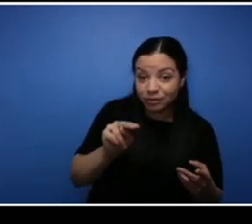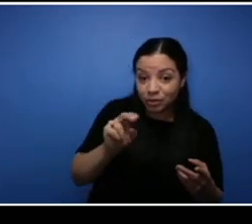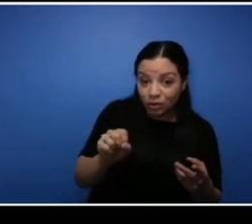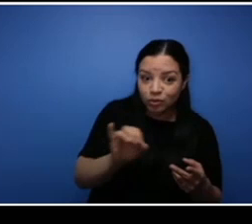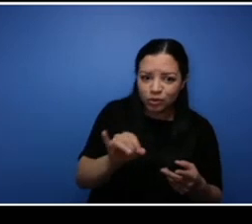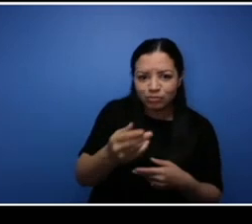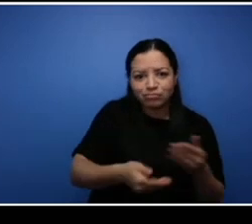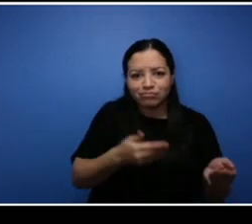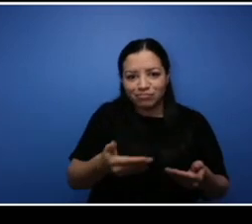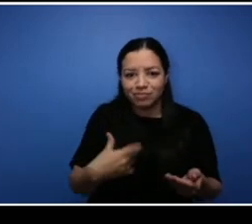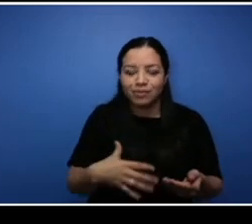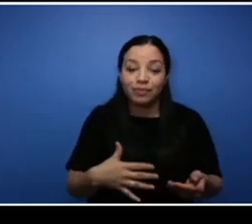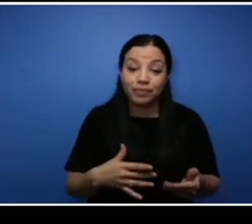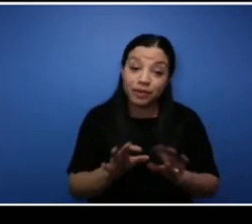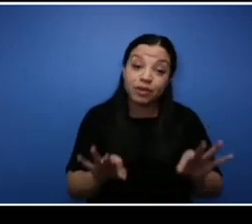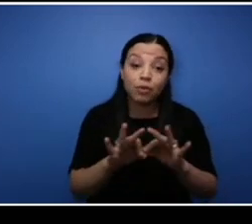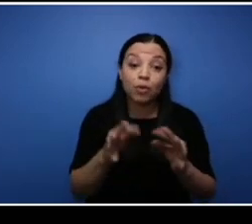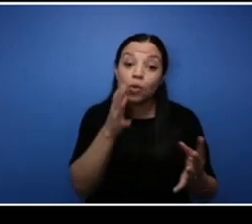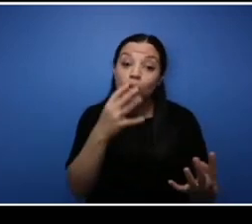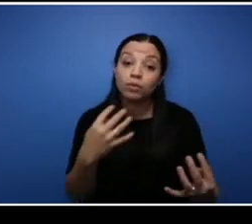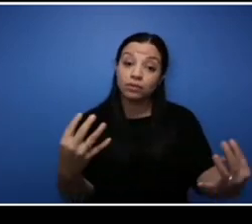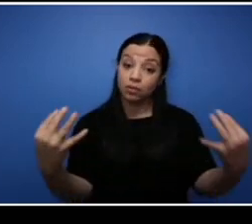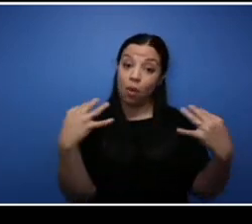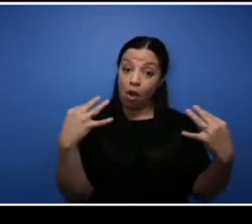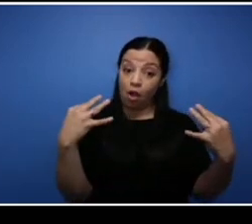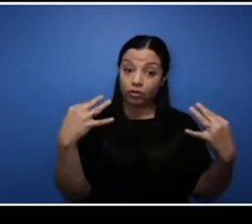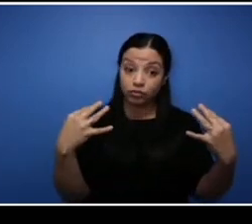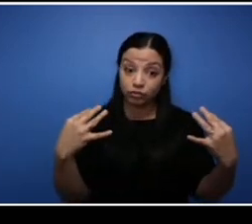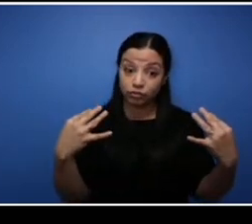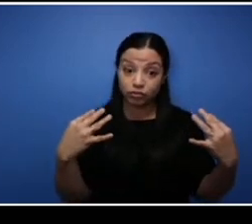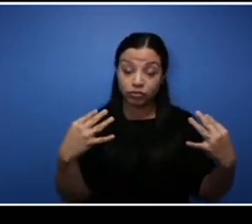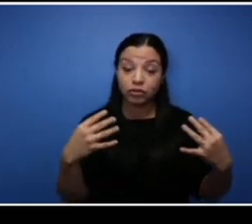to know that you know you can reach out to any of these entrepreneurs and that you know